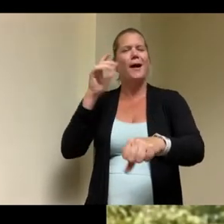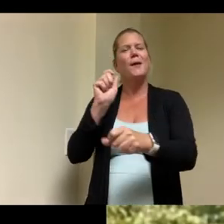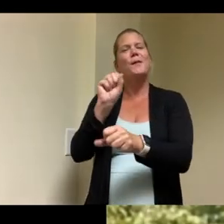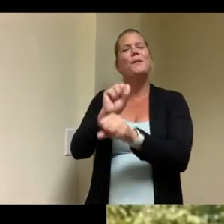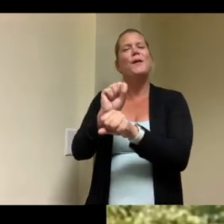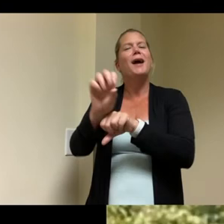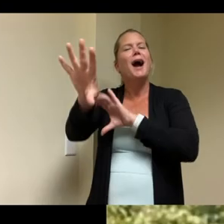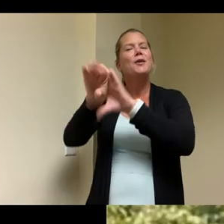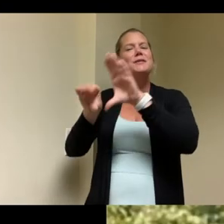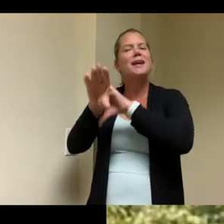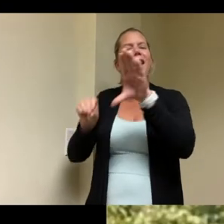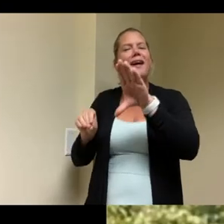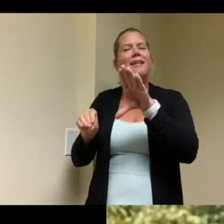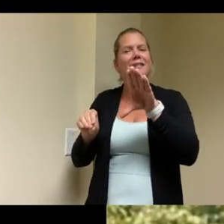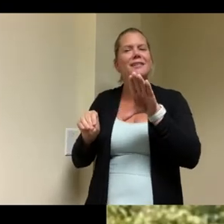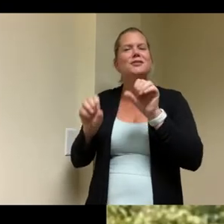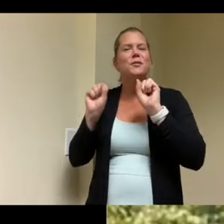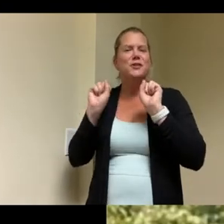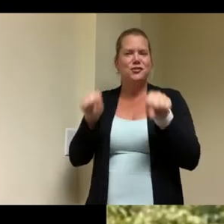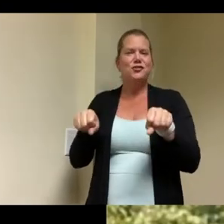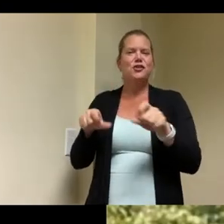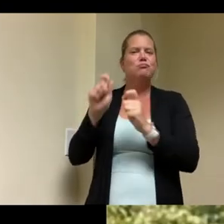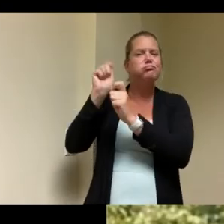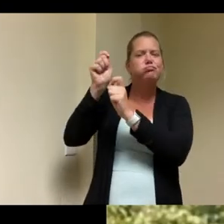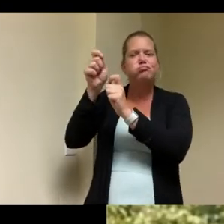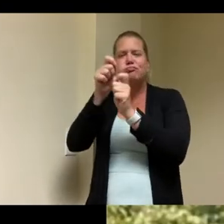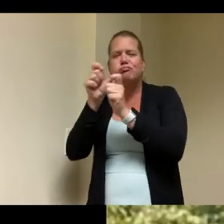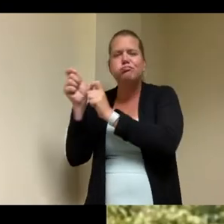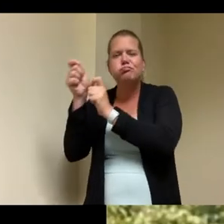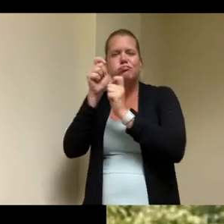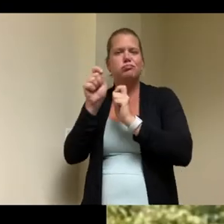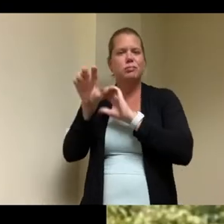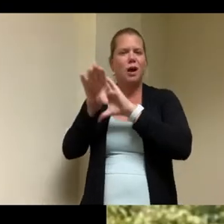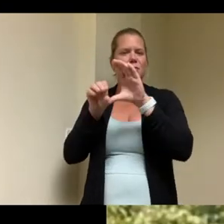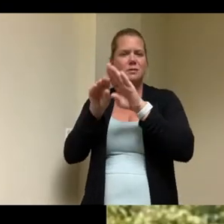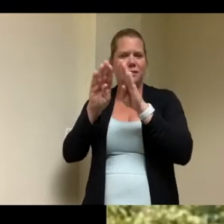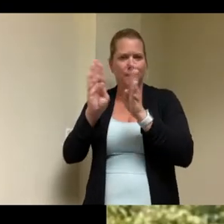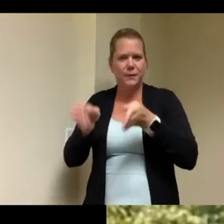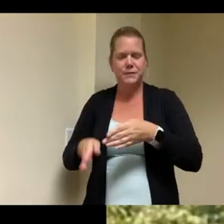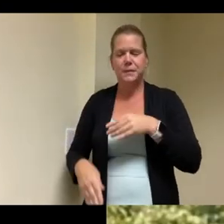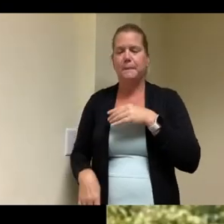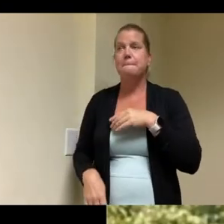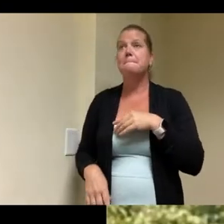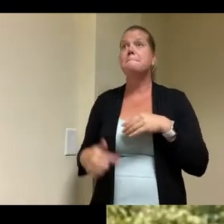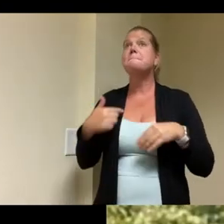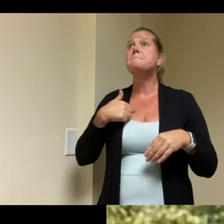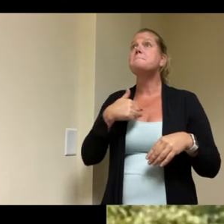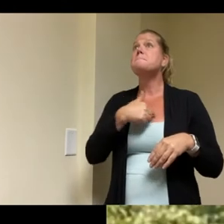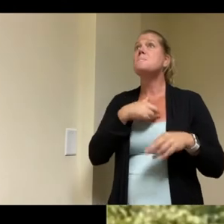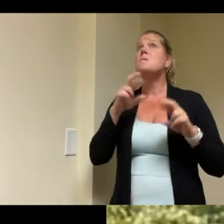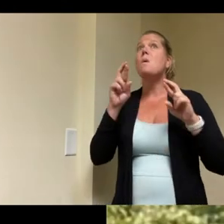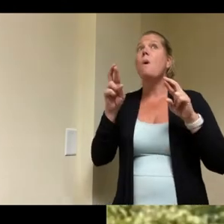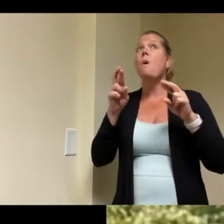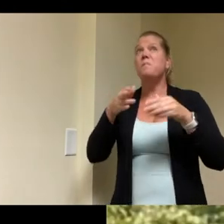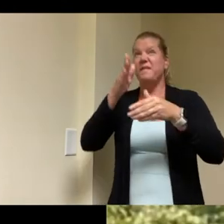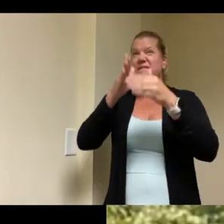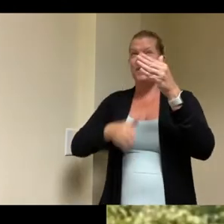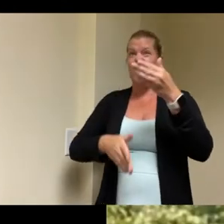that that worked out quite well and so we hope to be done by the end of the month here um and start occupying originally i